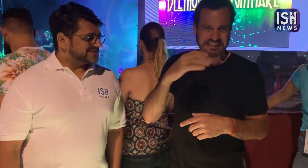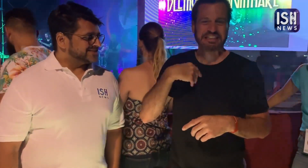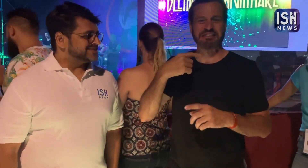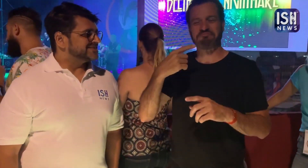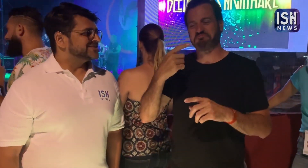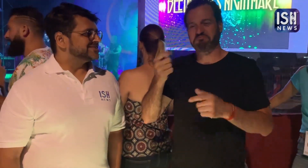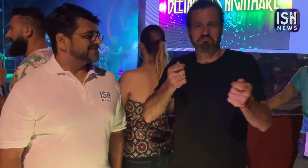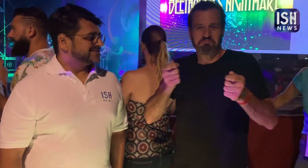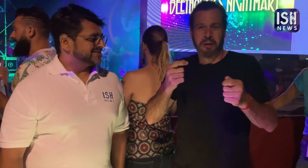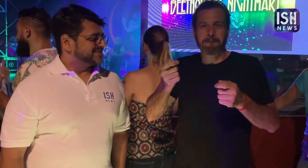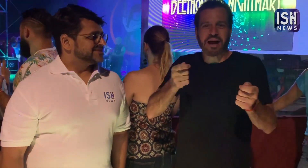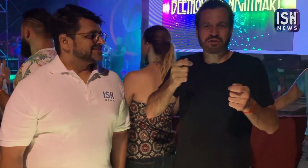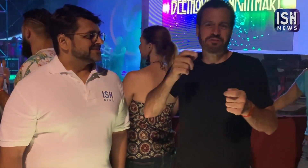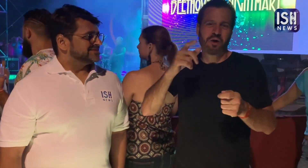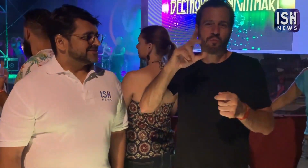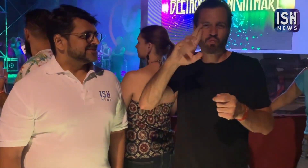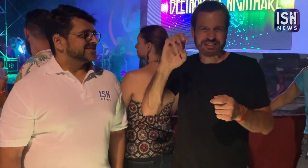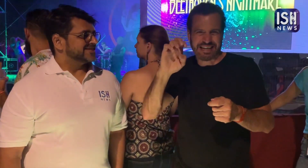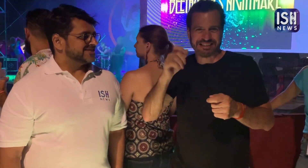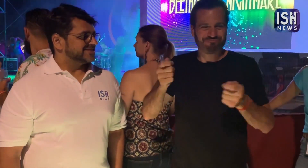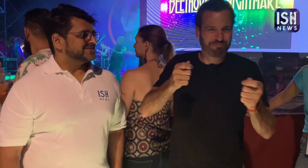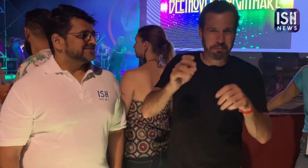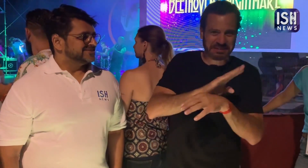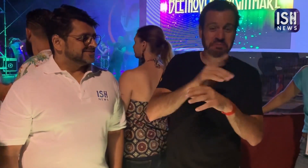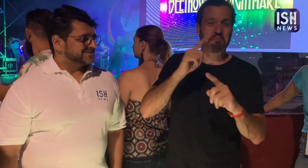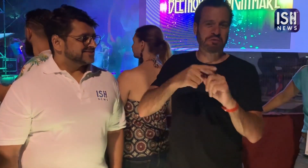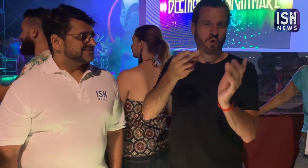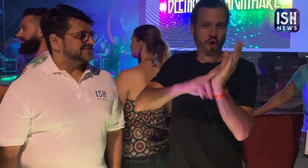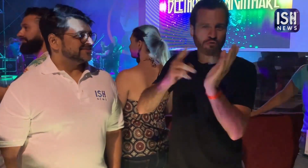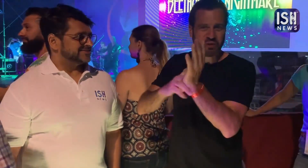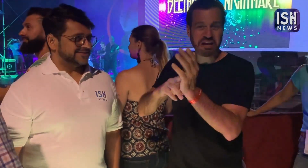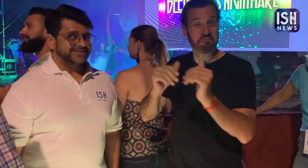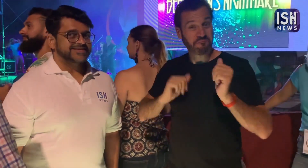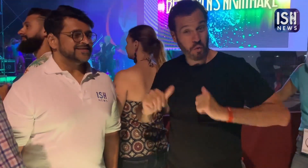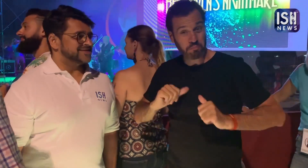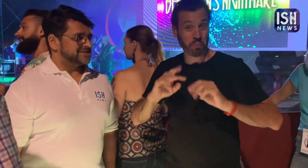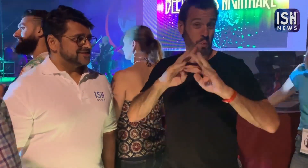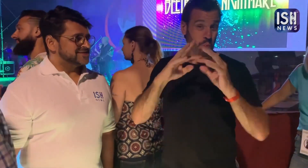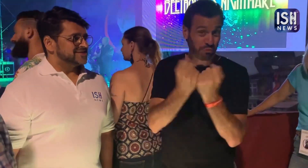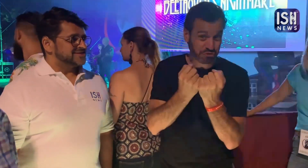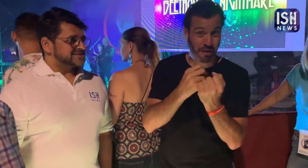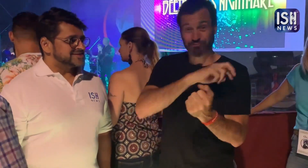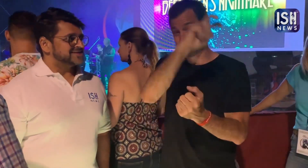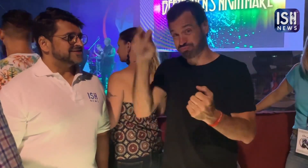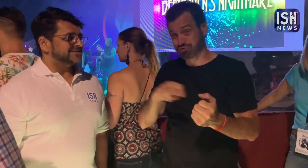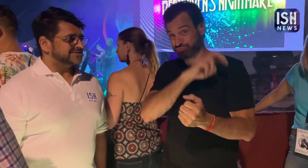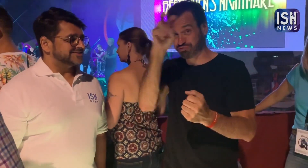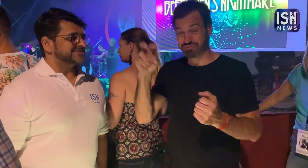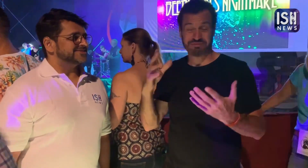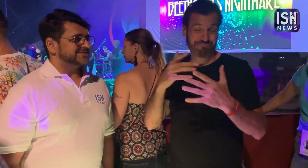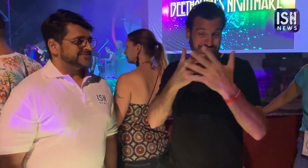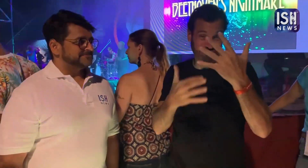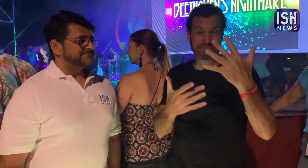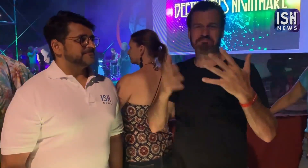I manage real estate business, contract work for entertainment shows and work shops around the world.